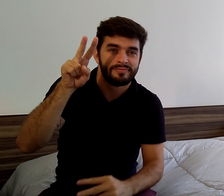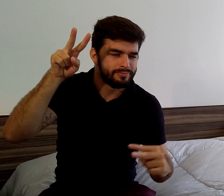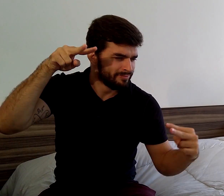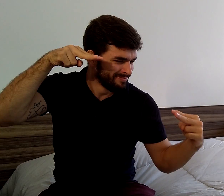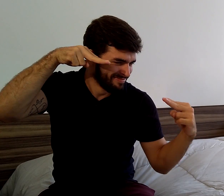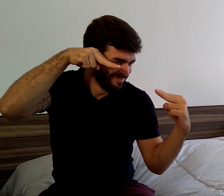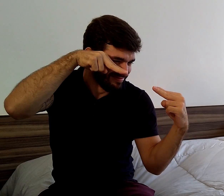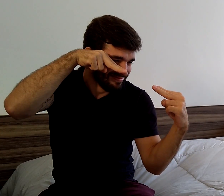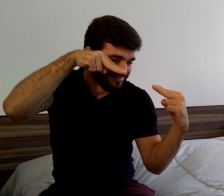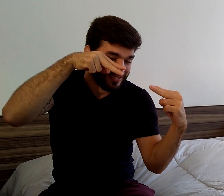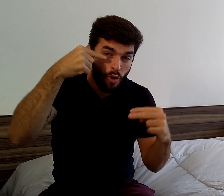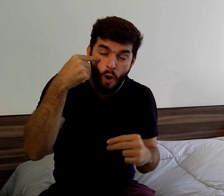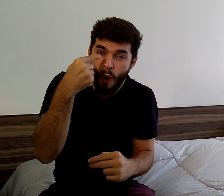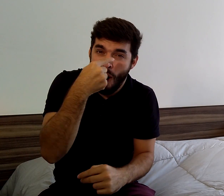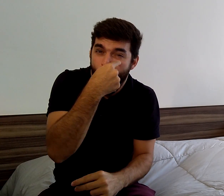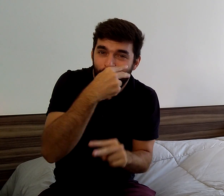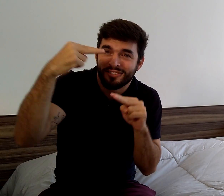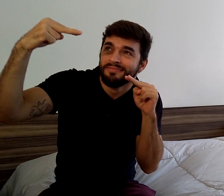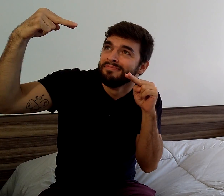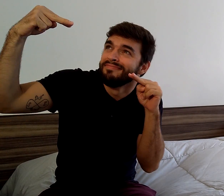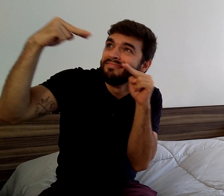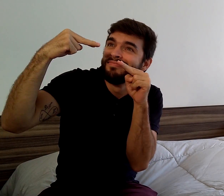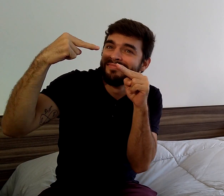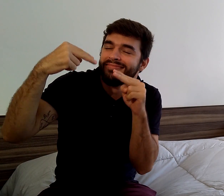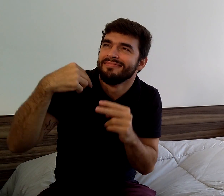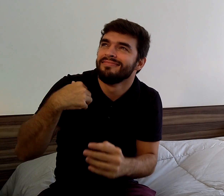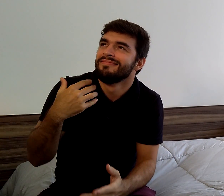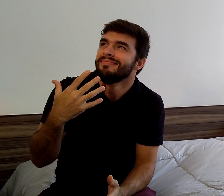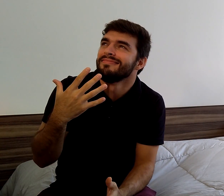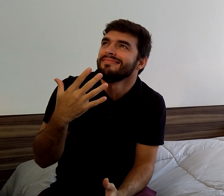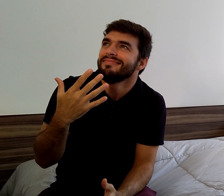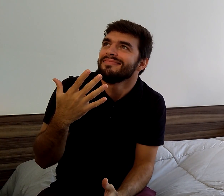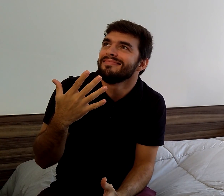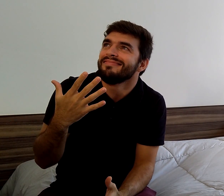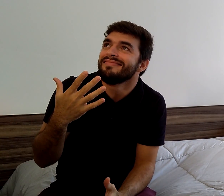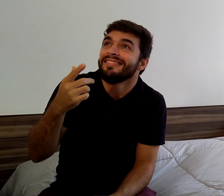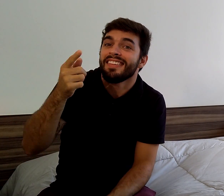and she stared at me.